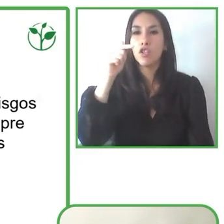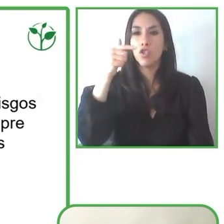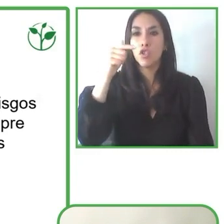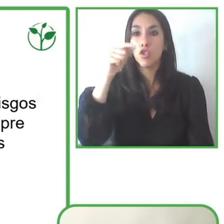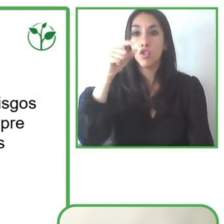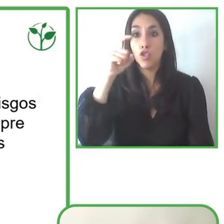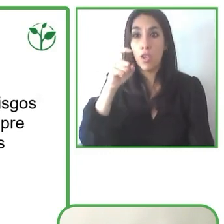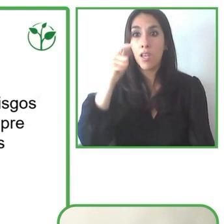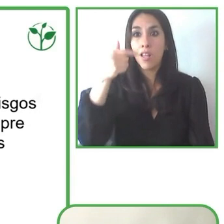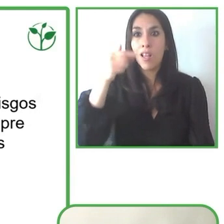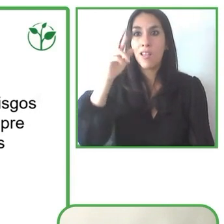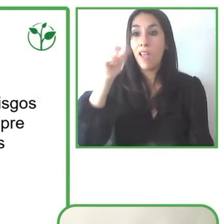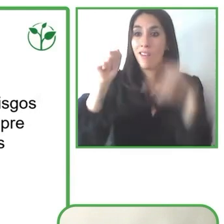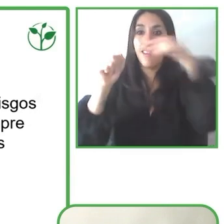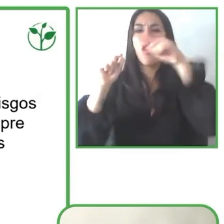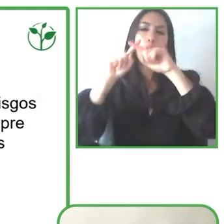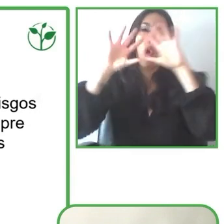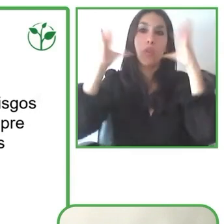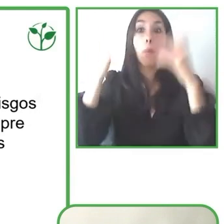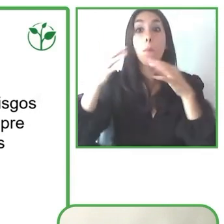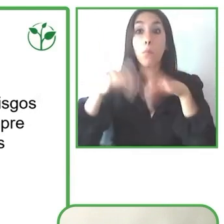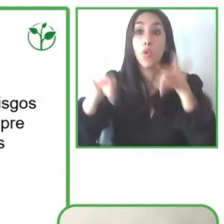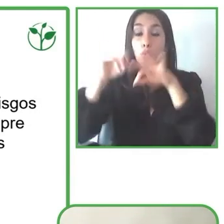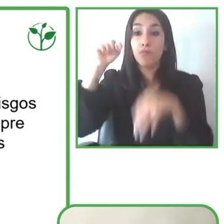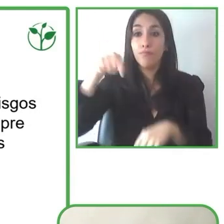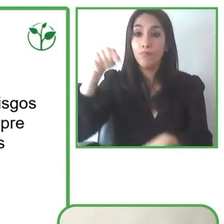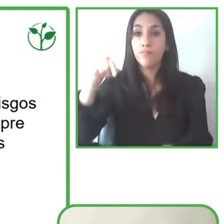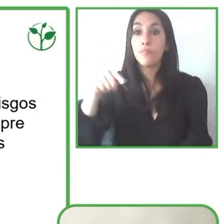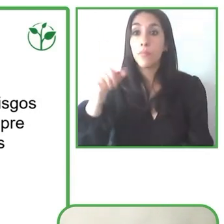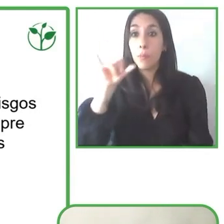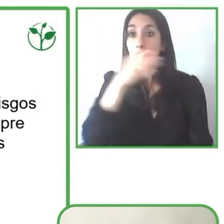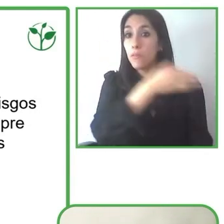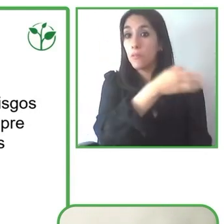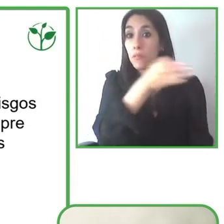It's real differentiate and it's important that we train not just our own guides,